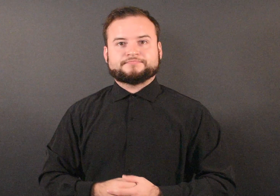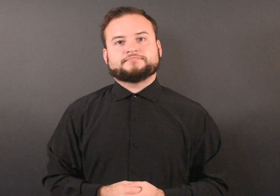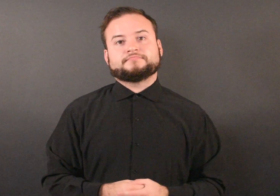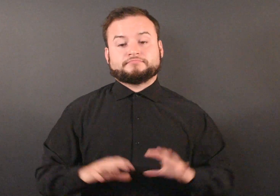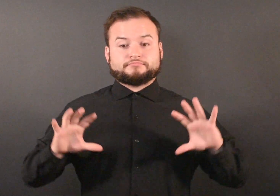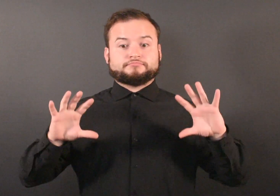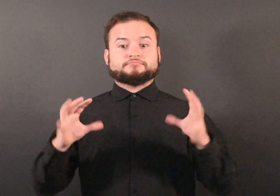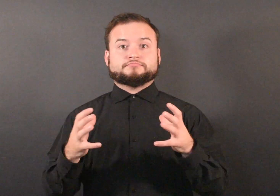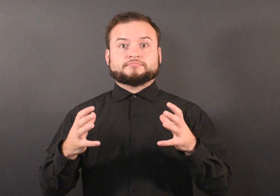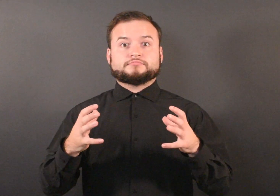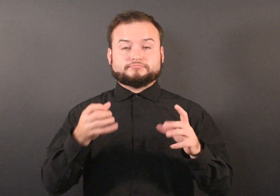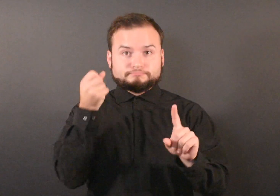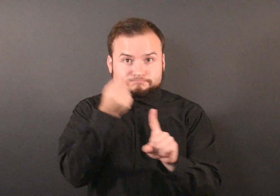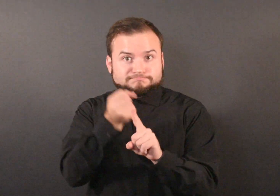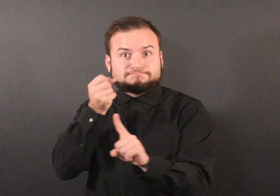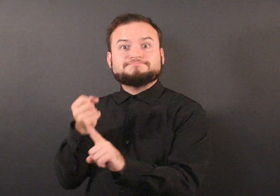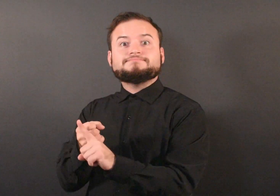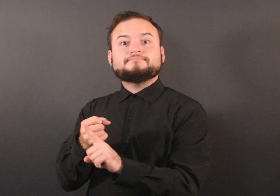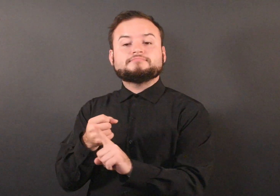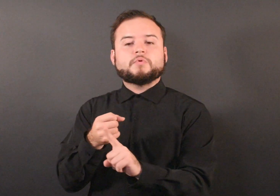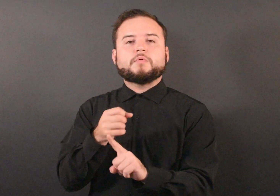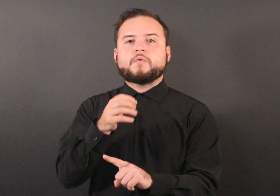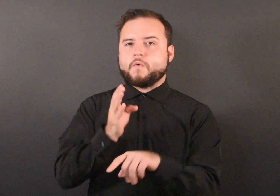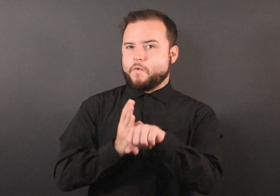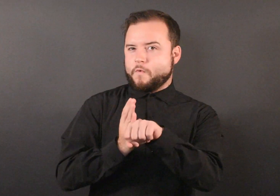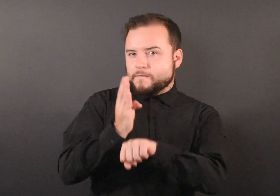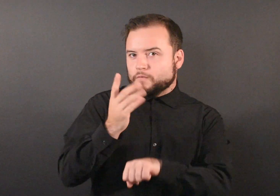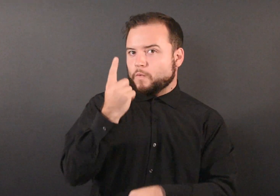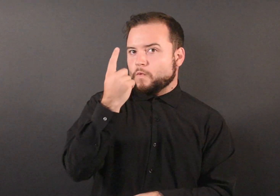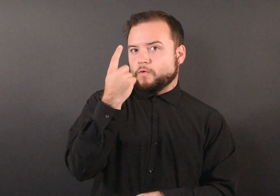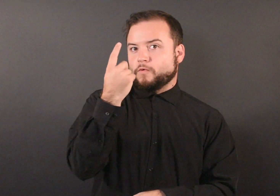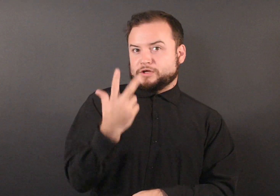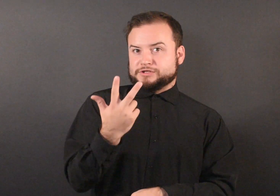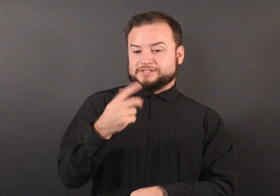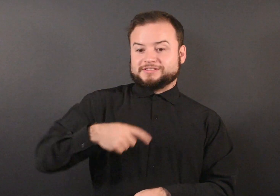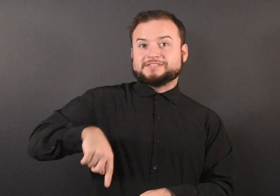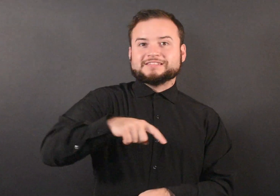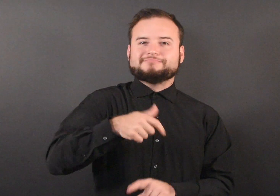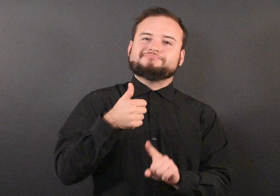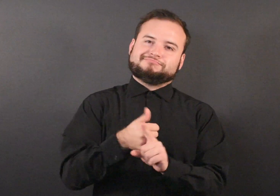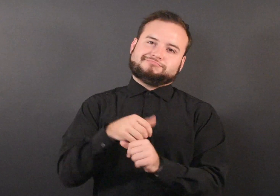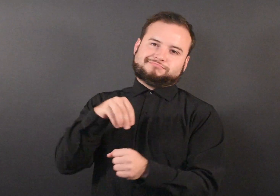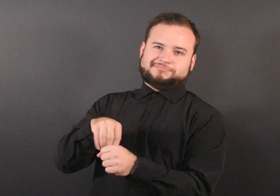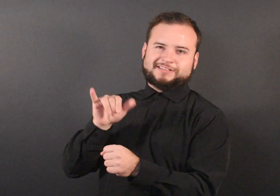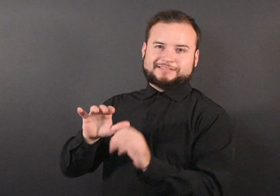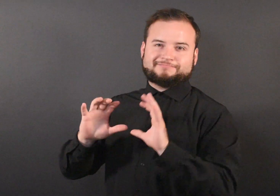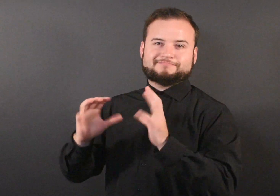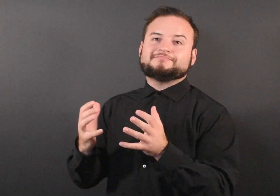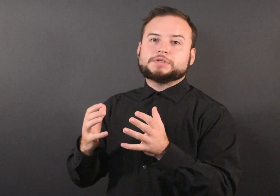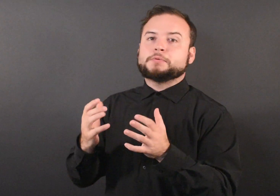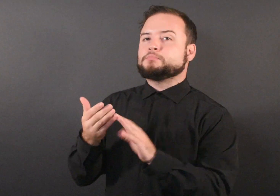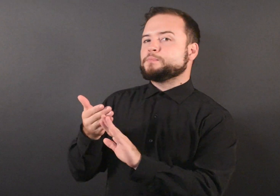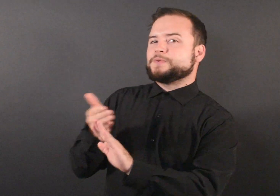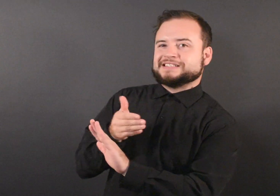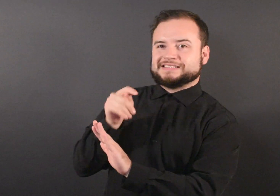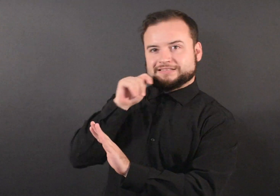just over a third are pre-teen.